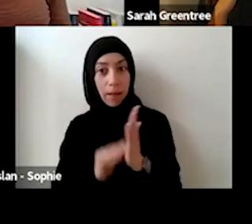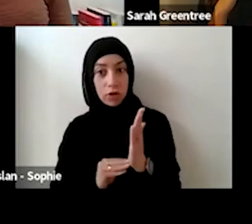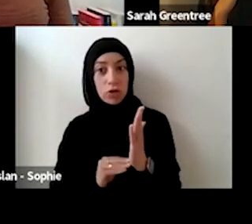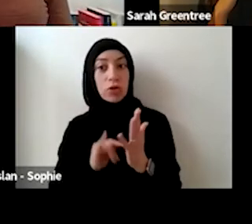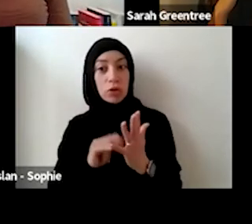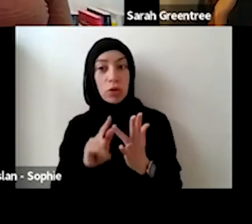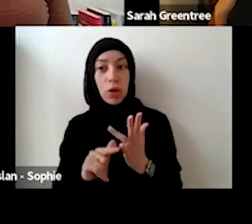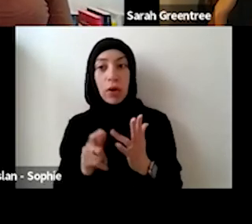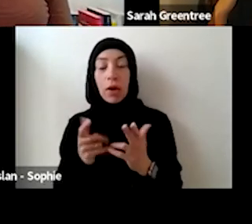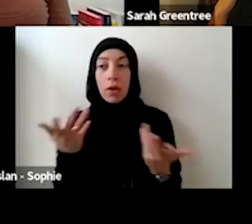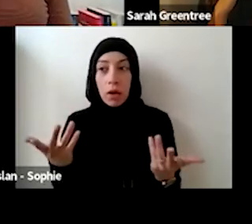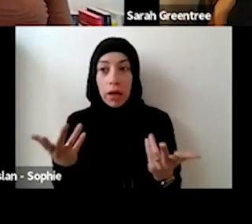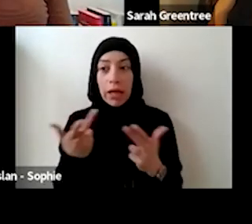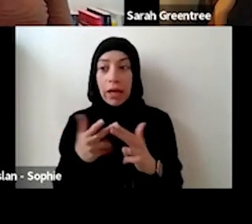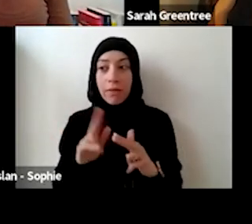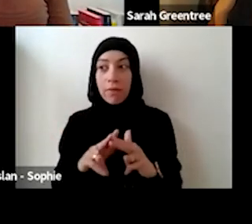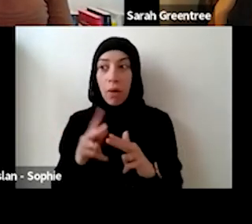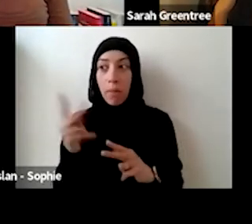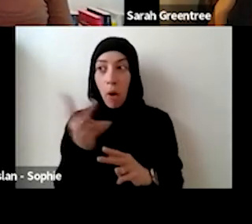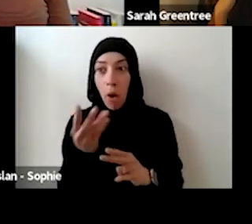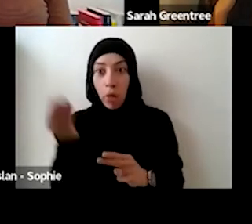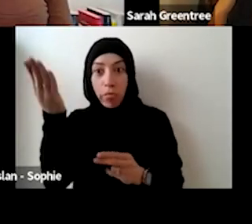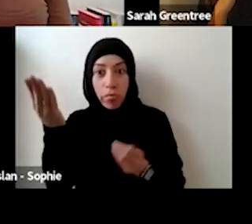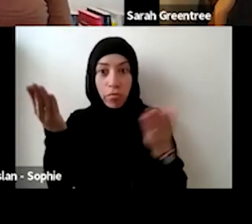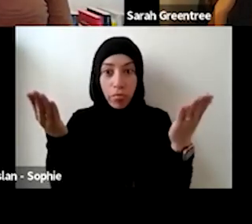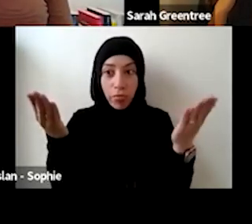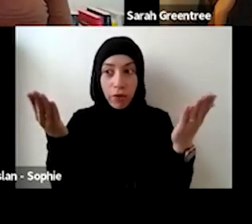Conversation with them, too, and what what what generally will happen in those situations is that if that if one of those, or both of those expressions of interest get, through